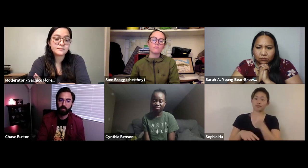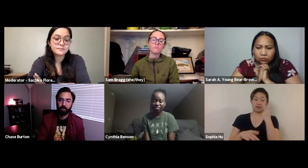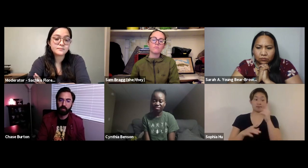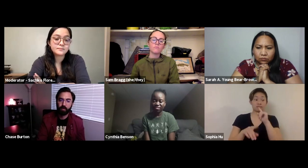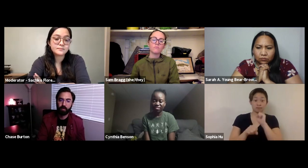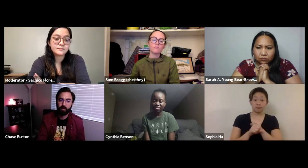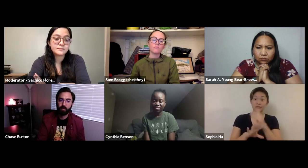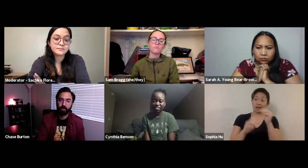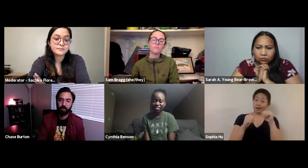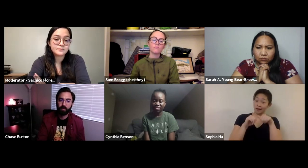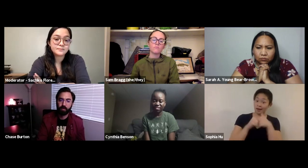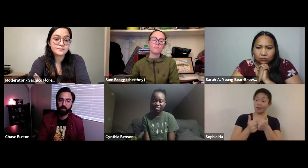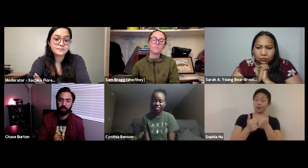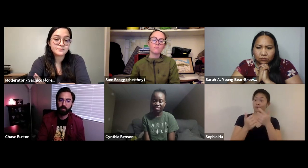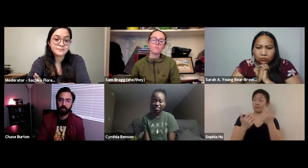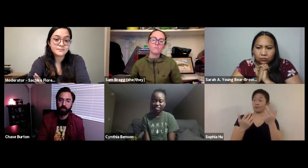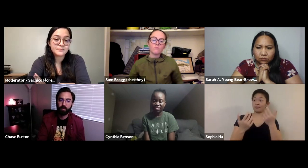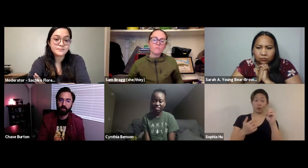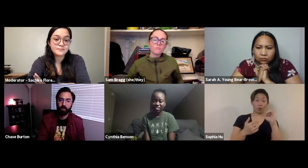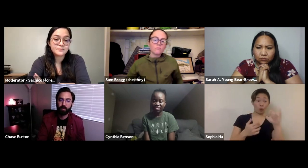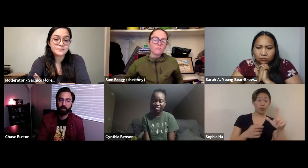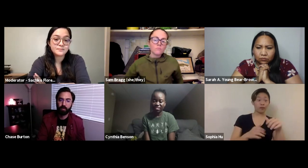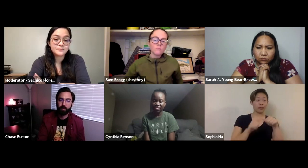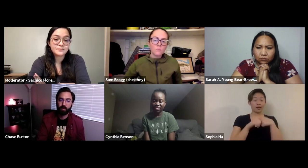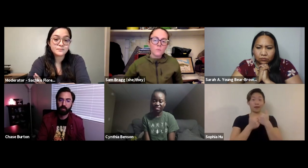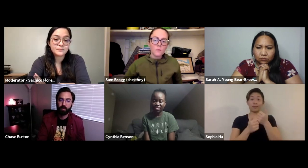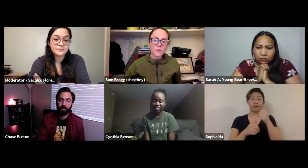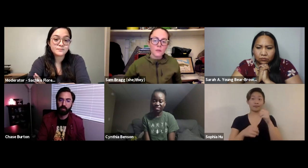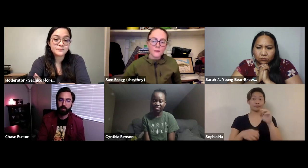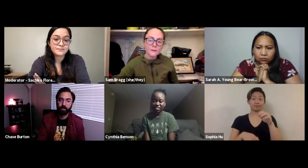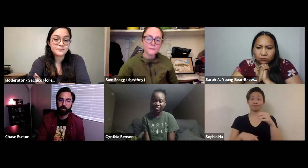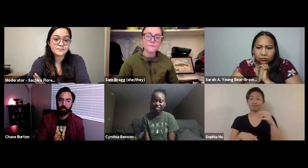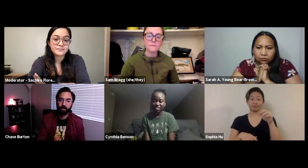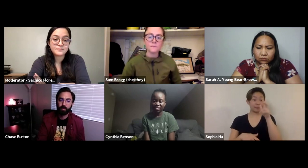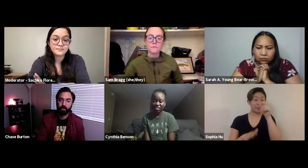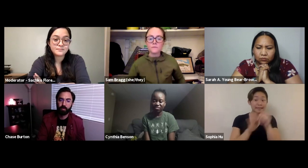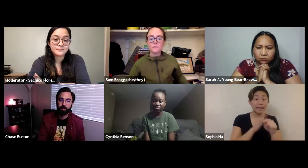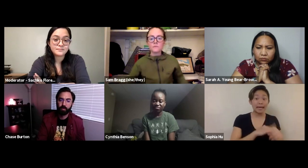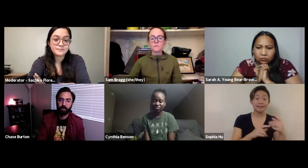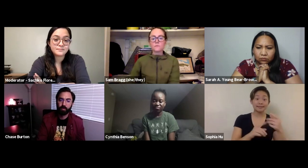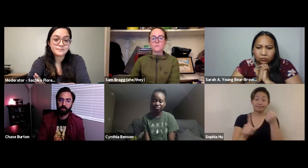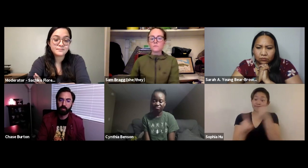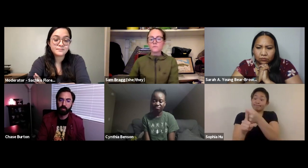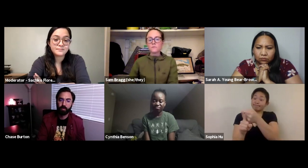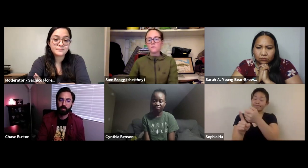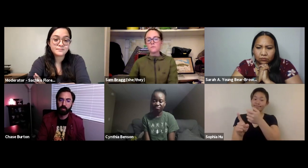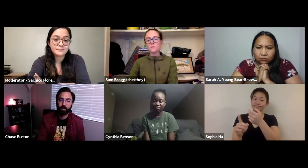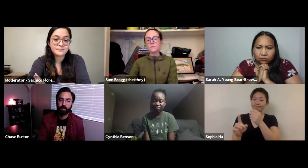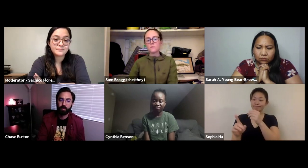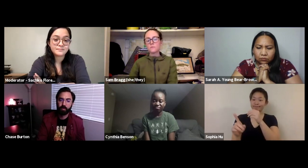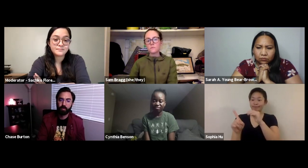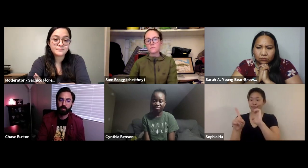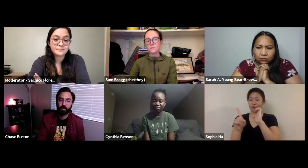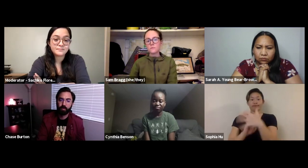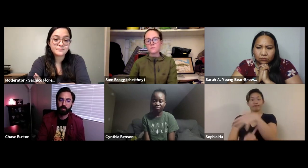there's risks there so that movie really talked about things that are really happening. There's